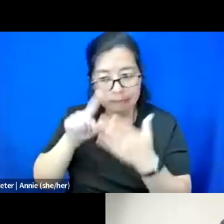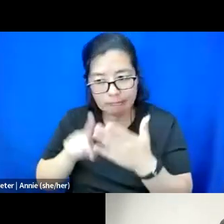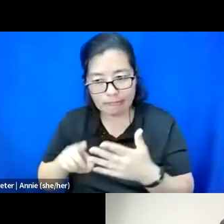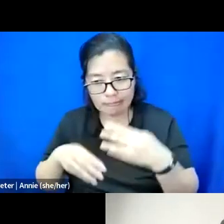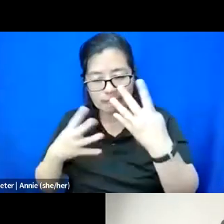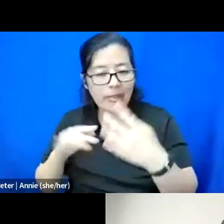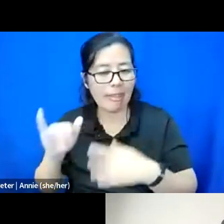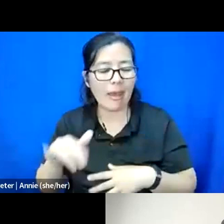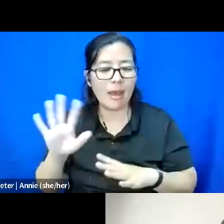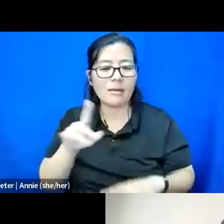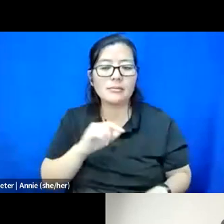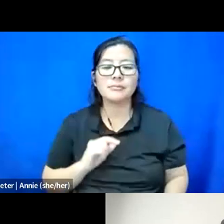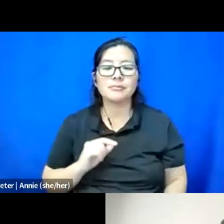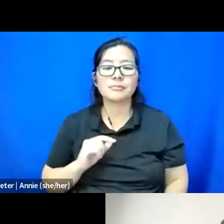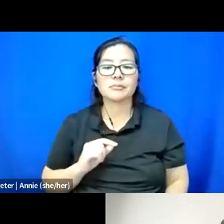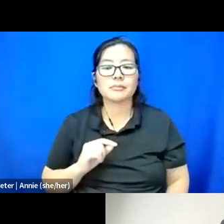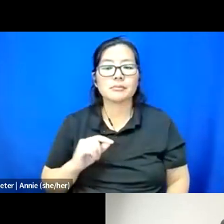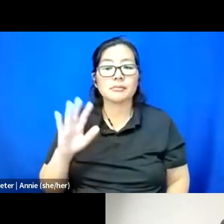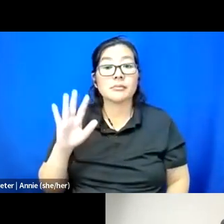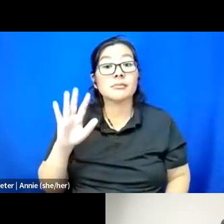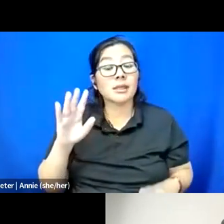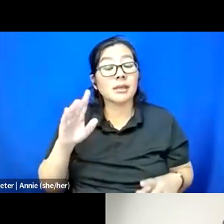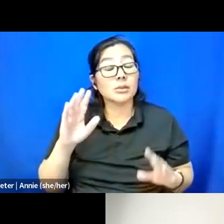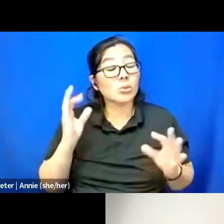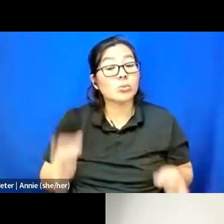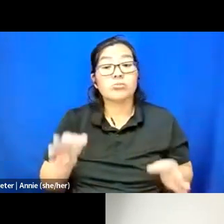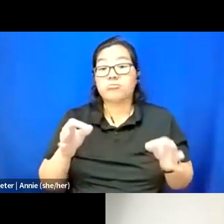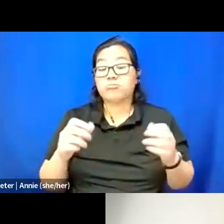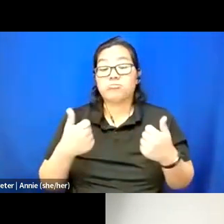But yeah, that's definitely a challenge to find the right space.